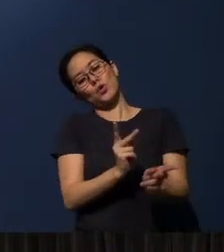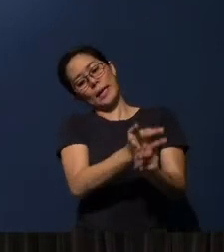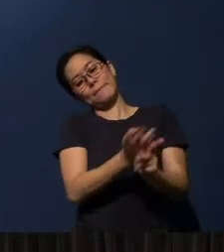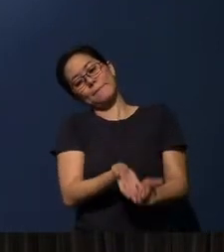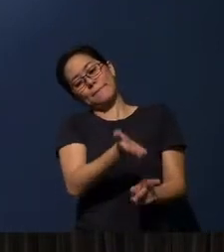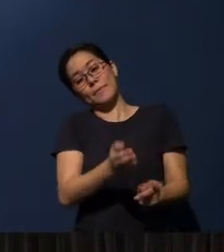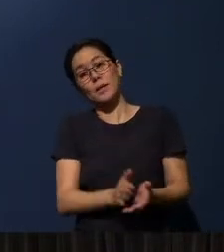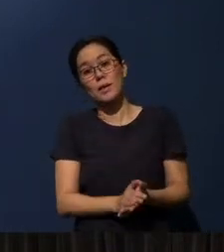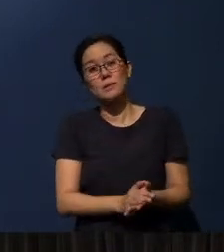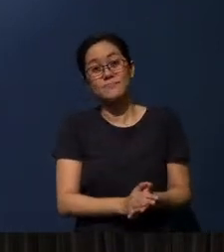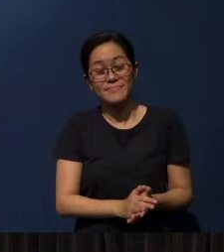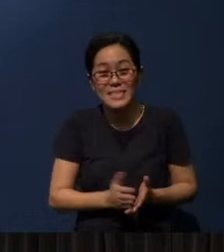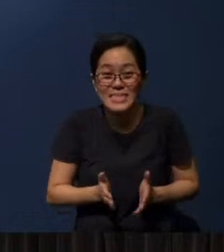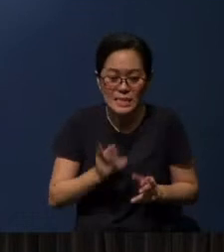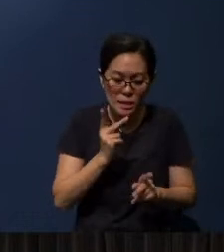If I give you a book for you to keep, you know,